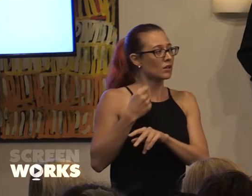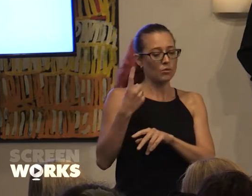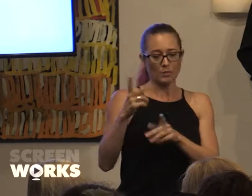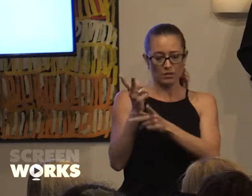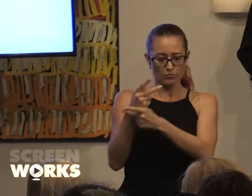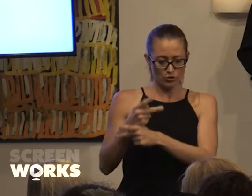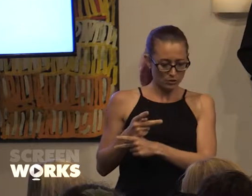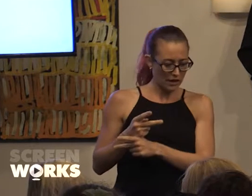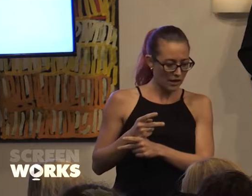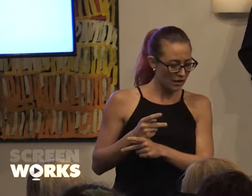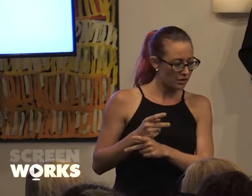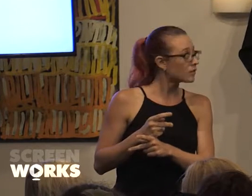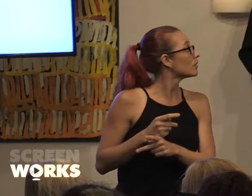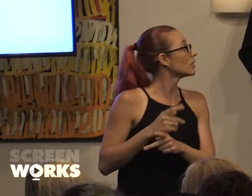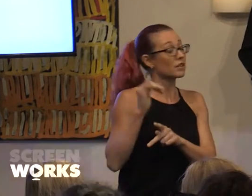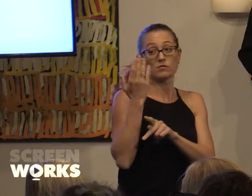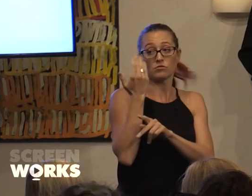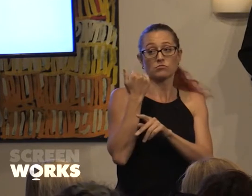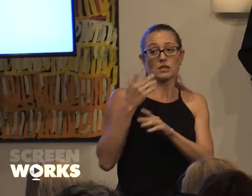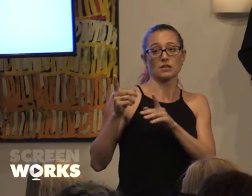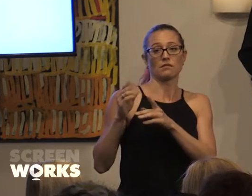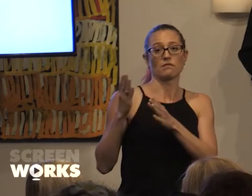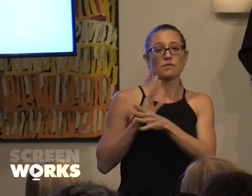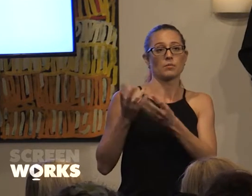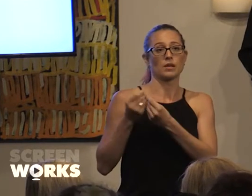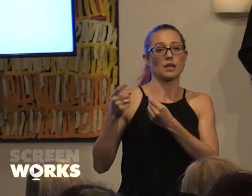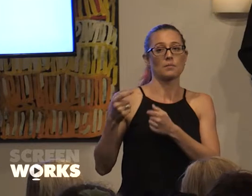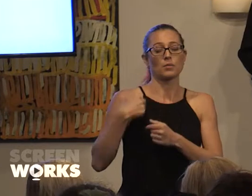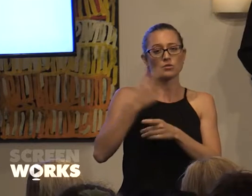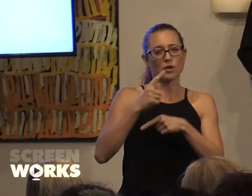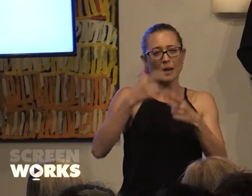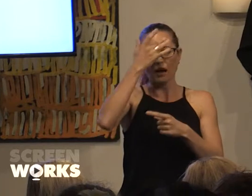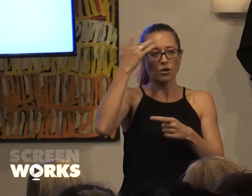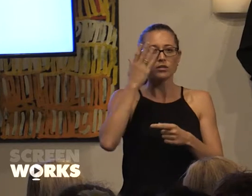that I knew particularly well because we'd just done a film with him and I was talking about unconscious bias, and he's like"Sally, you